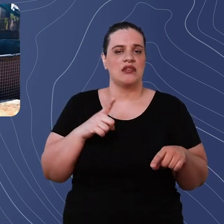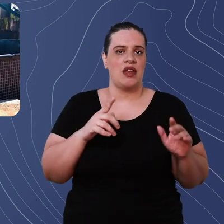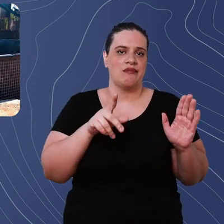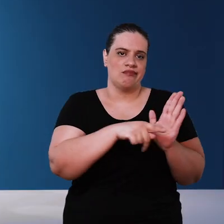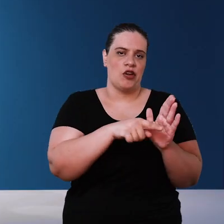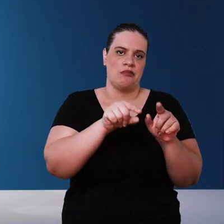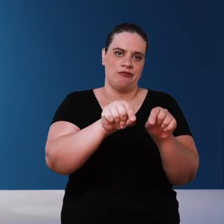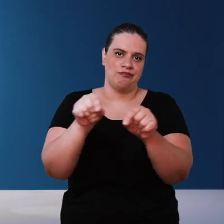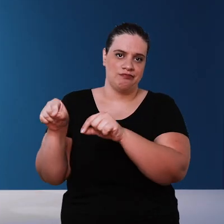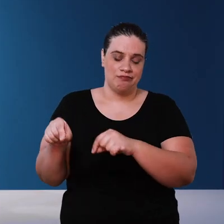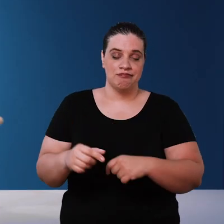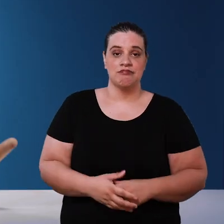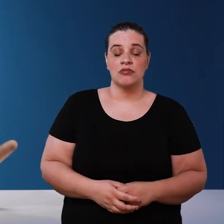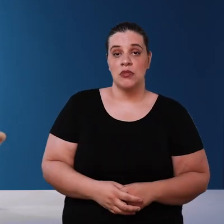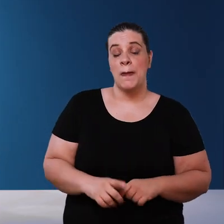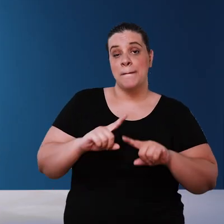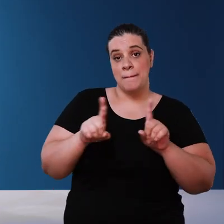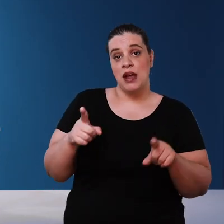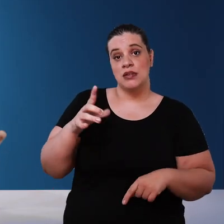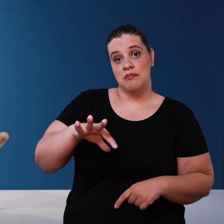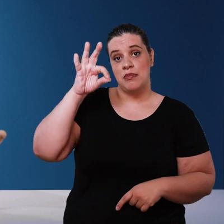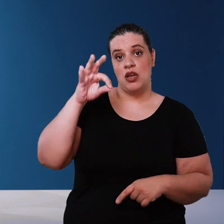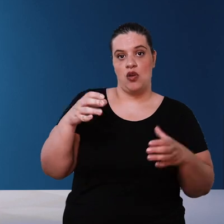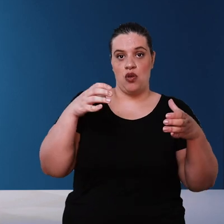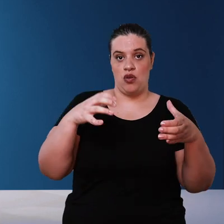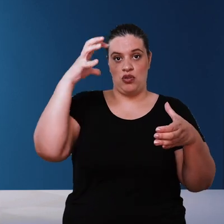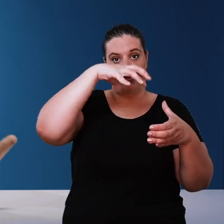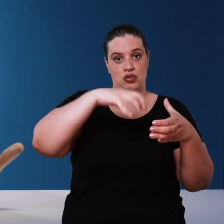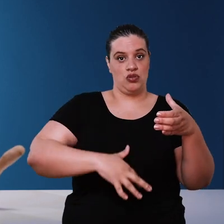specific condition I would say that in general it is preferable to mount the external ones on